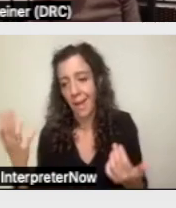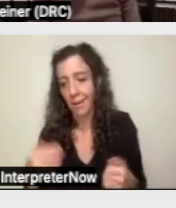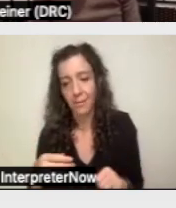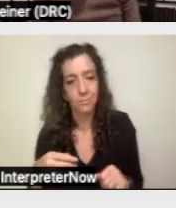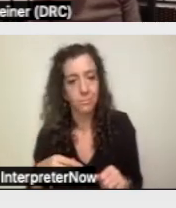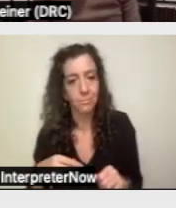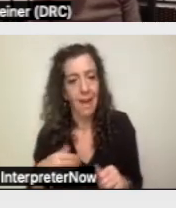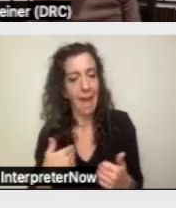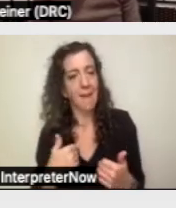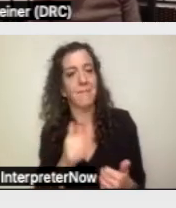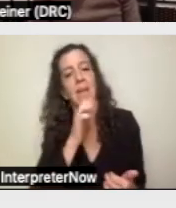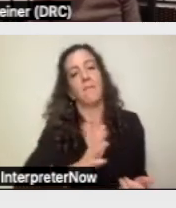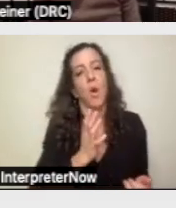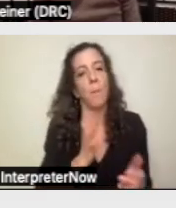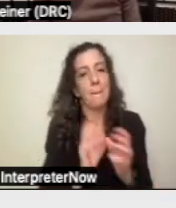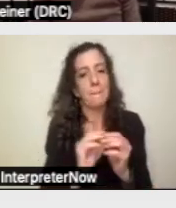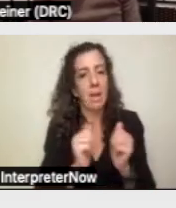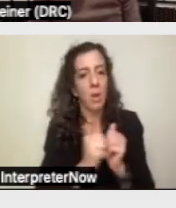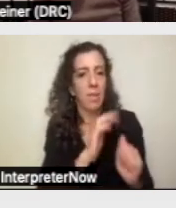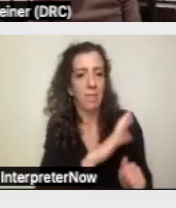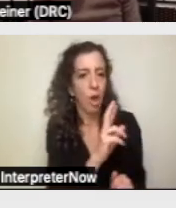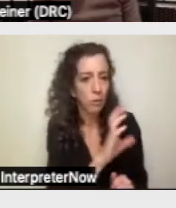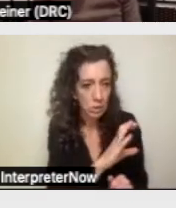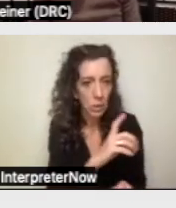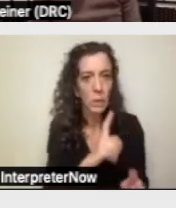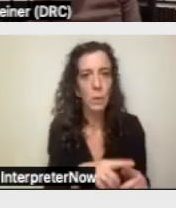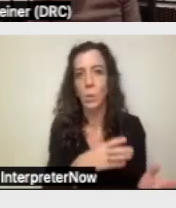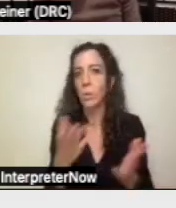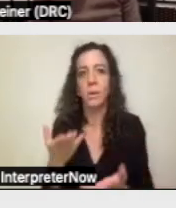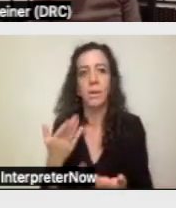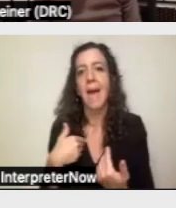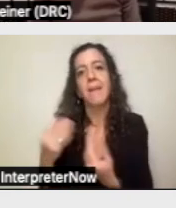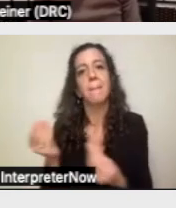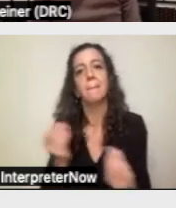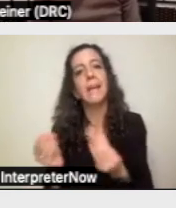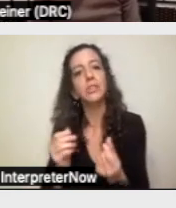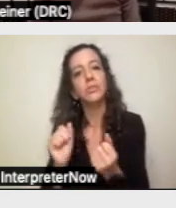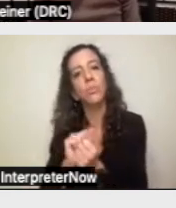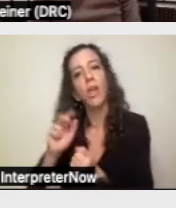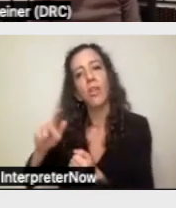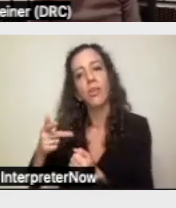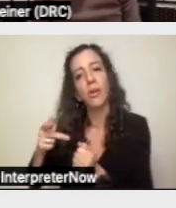meeting with their regional center, to a mediation in front of a third-party neutral, or a hearing